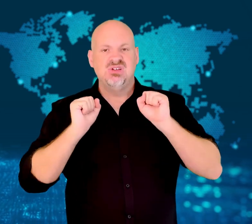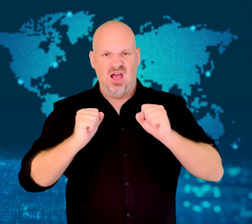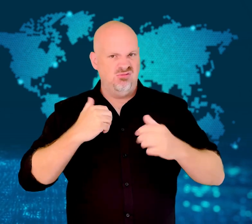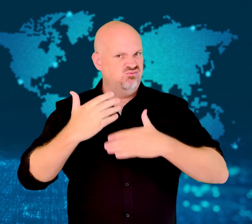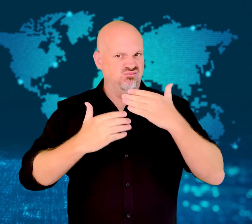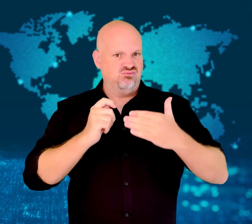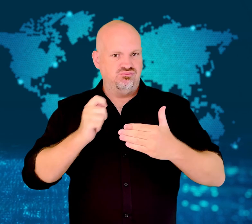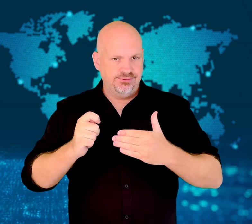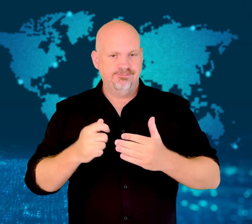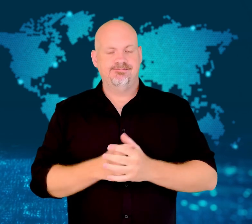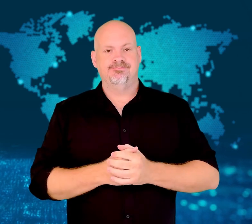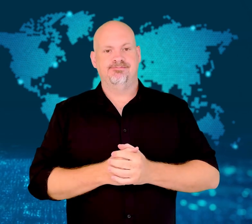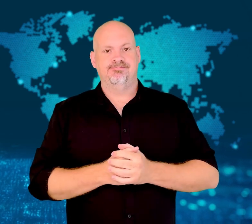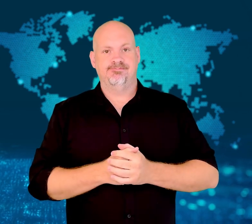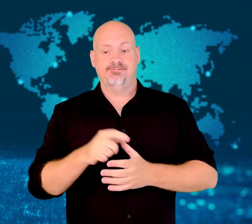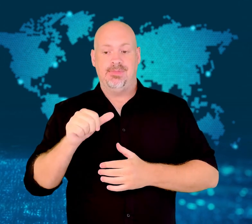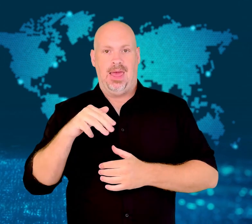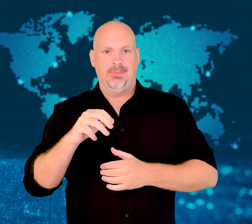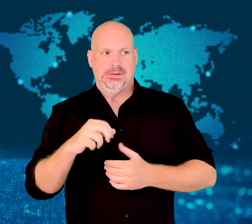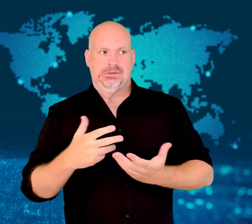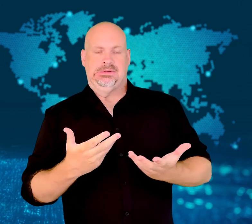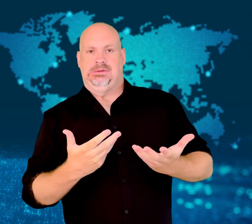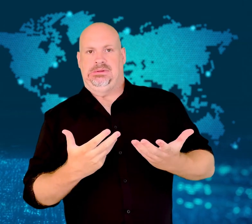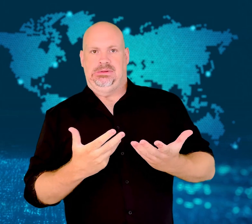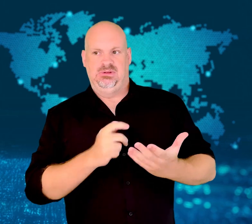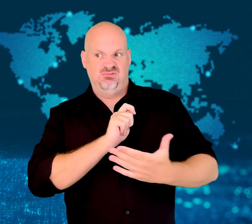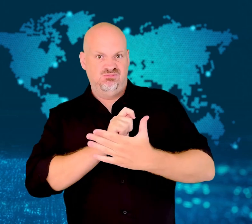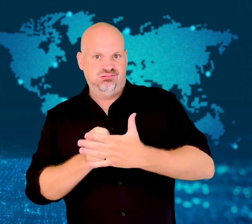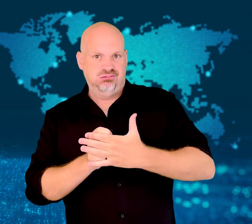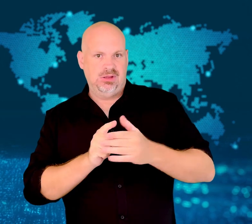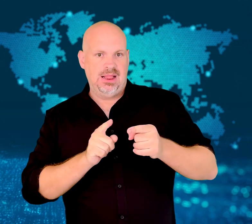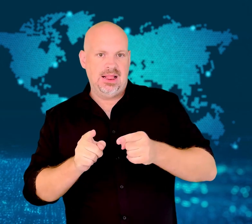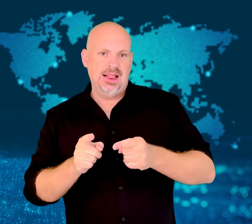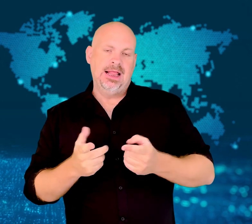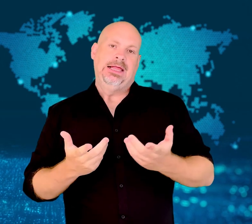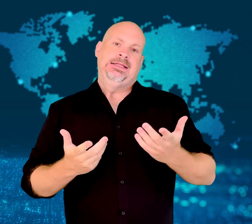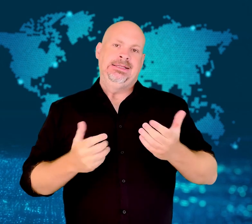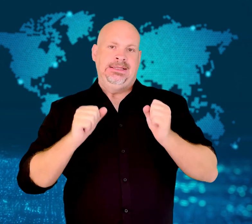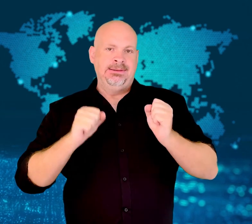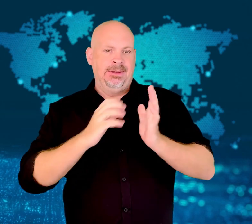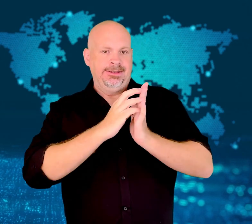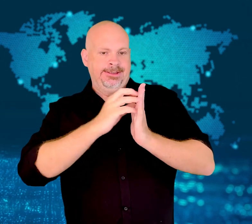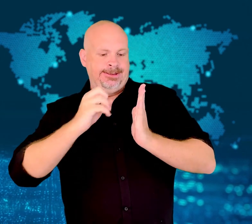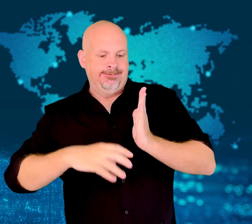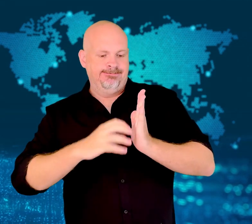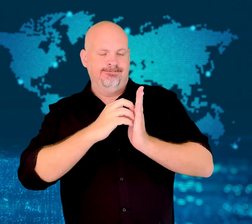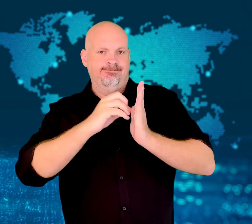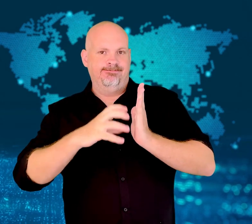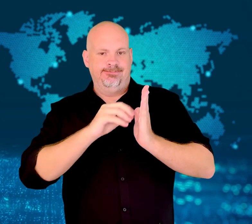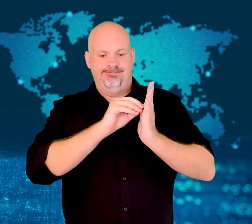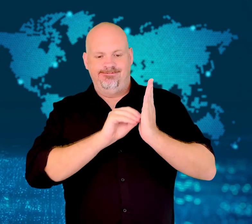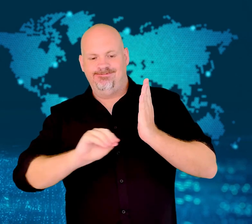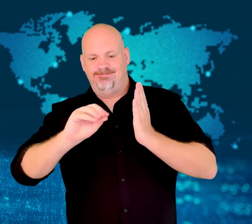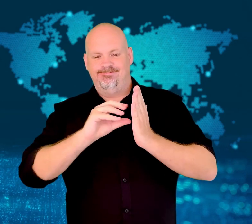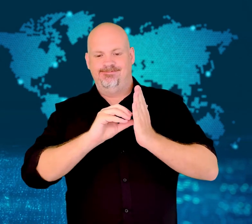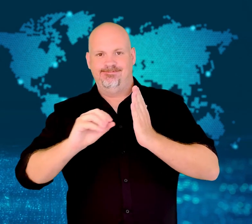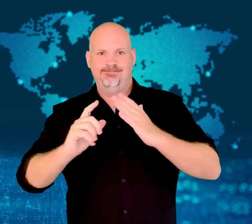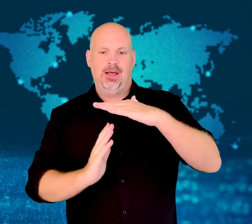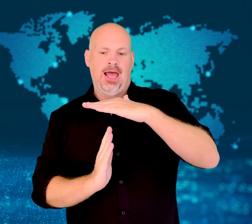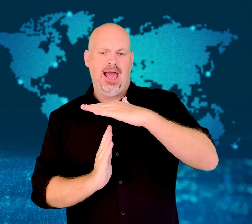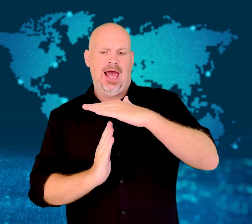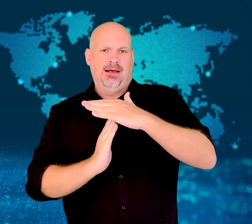The threats of penalties led the Amazon team to move